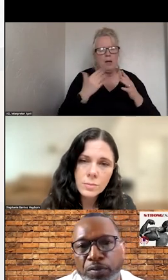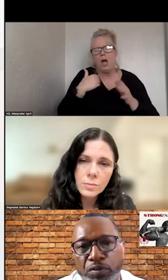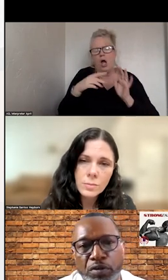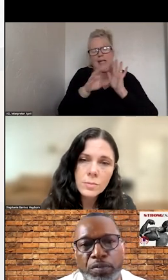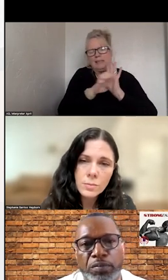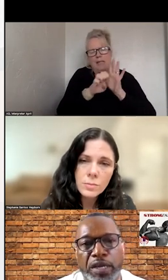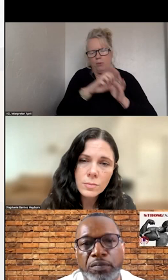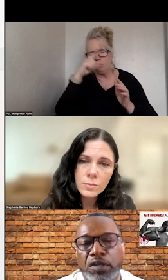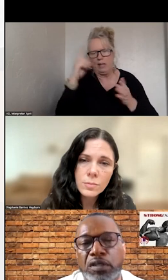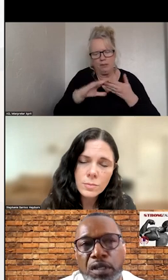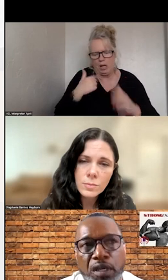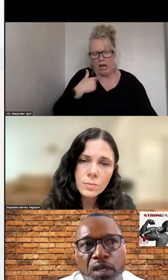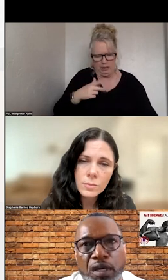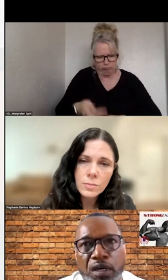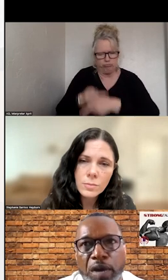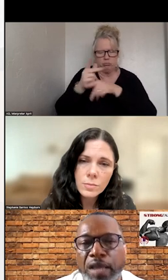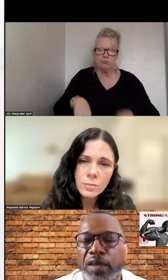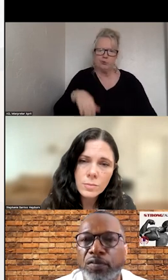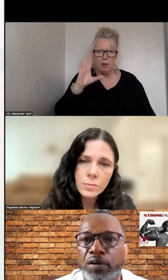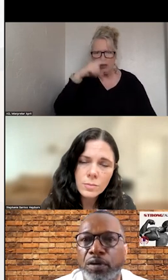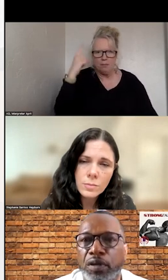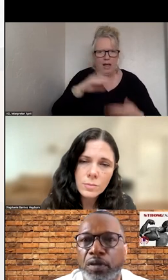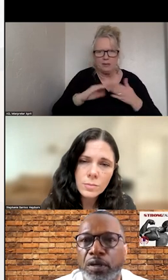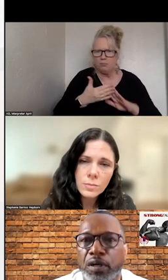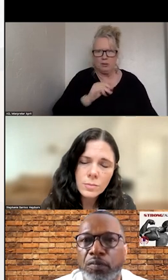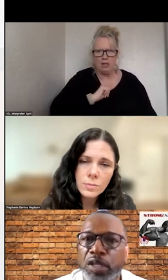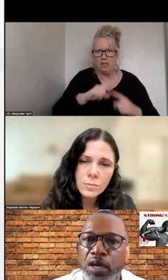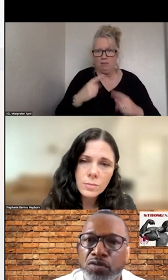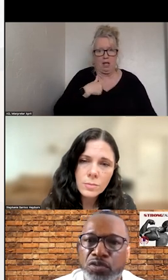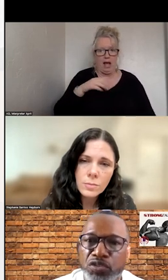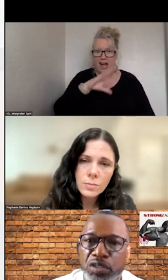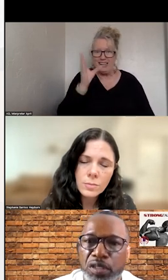EXAMPLE AND GROWING UP IN THE BLACK COMMUNITY, I NEVER UNDERSTOOD